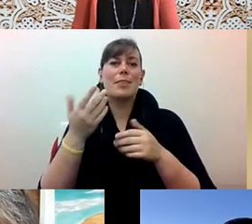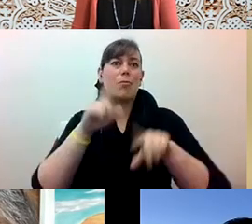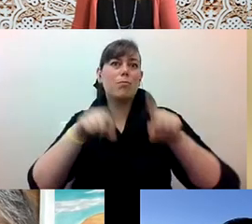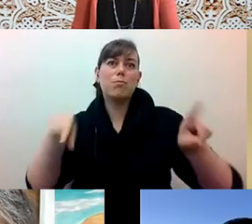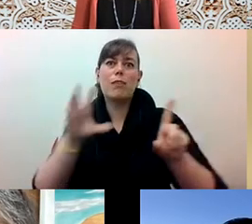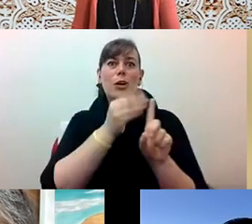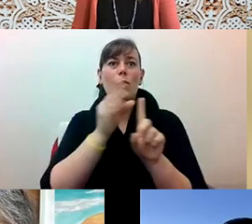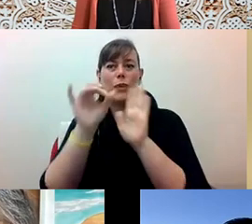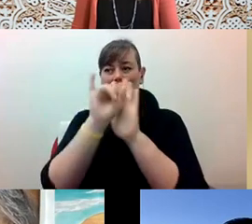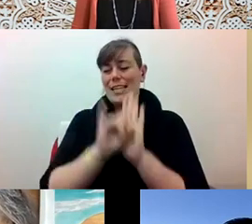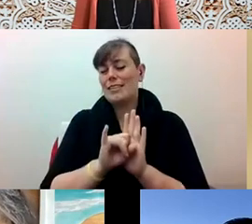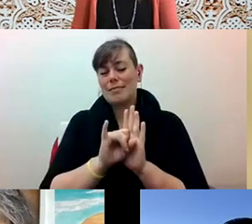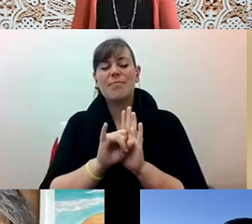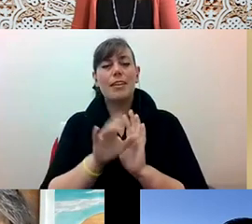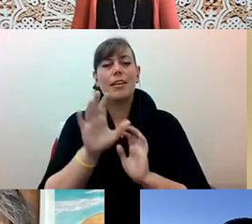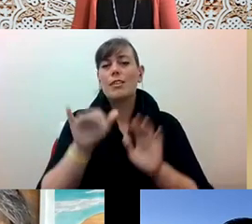Kyle Livie (he/him/his): And it's a great question, thank you Pam for pointing that out.